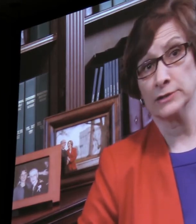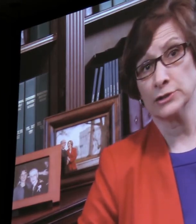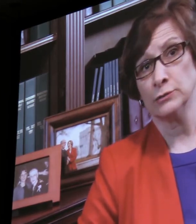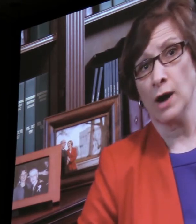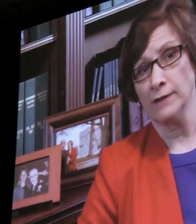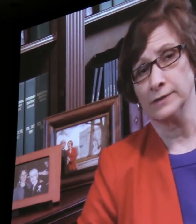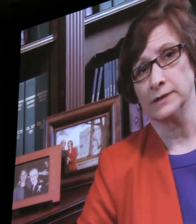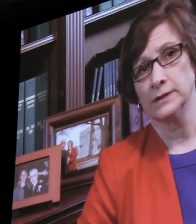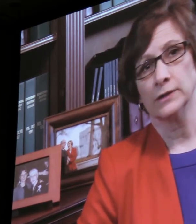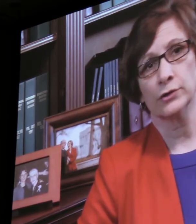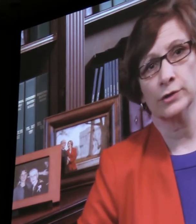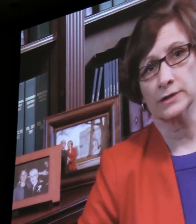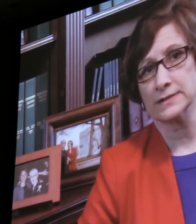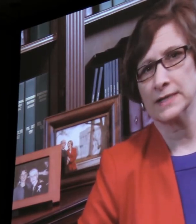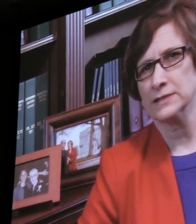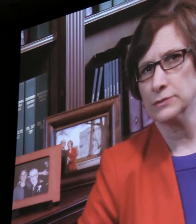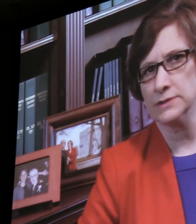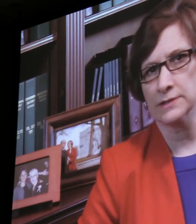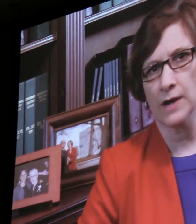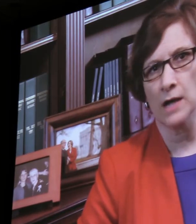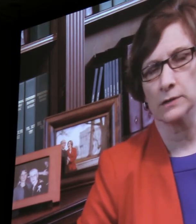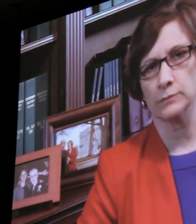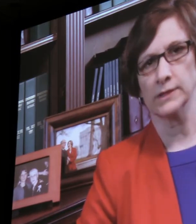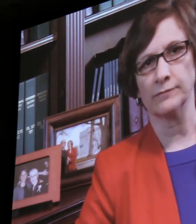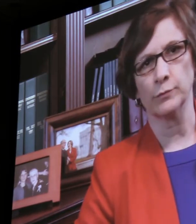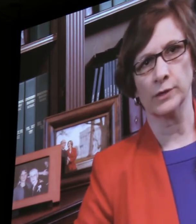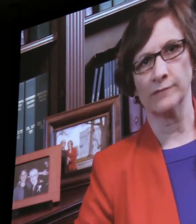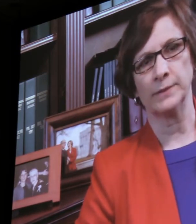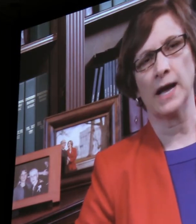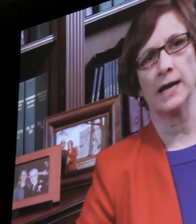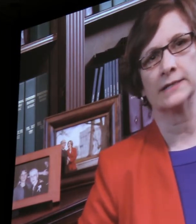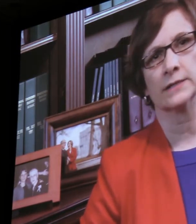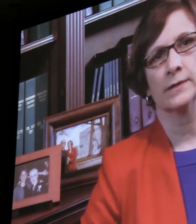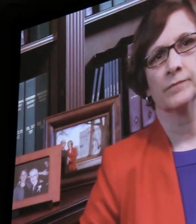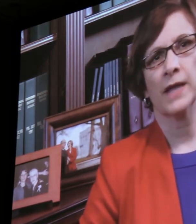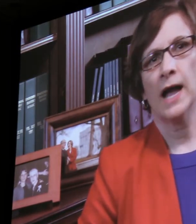and too often girls and students of color were left behind.